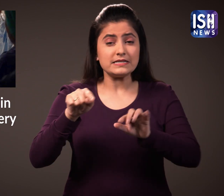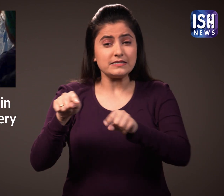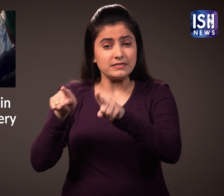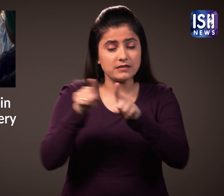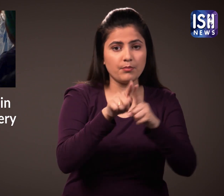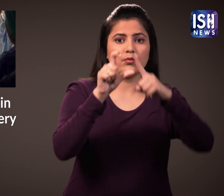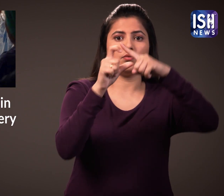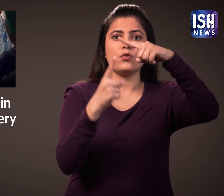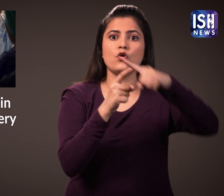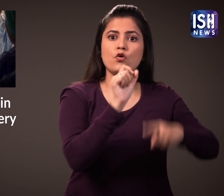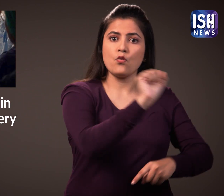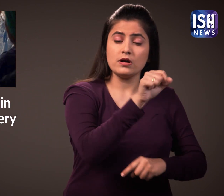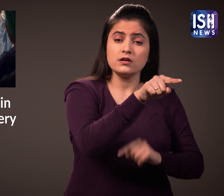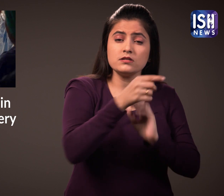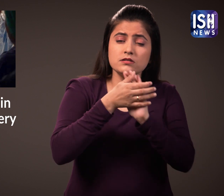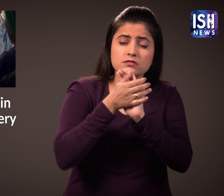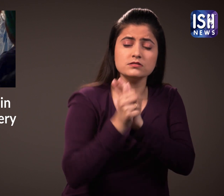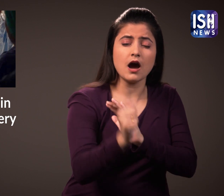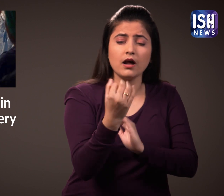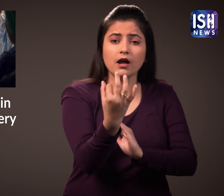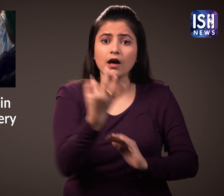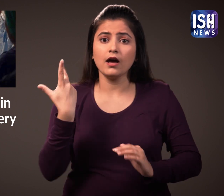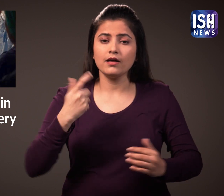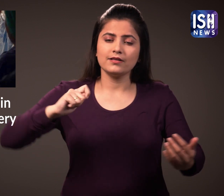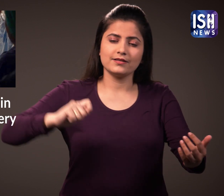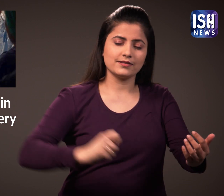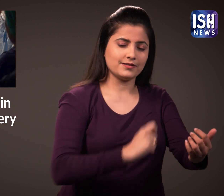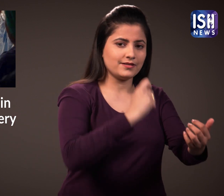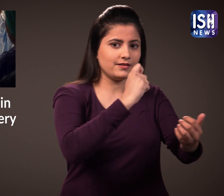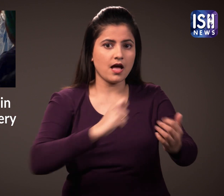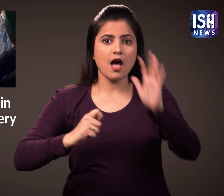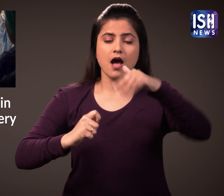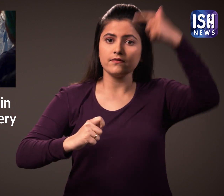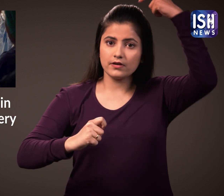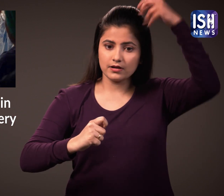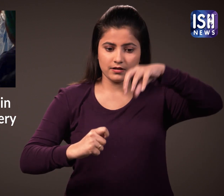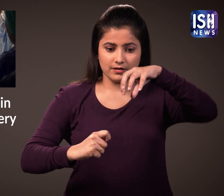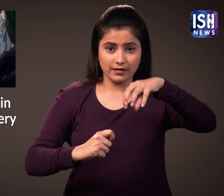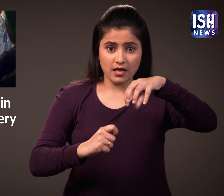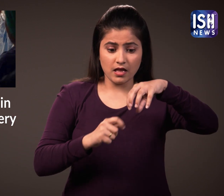Similarly, Turner ability to play the Violin is stored in her brain.